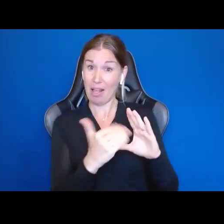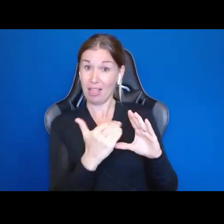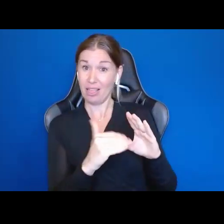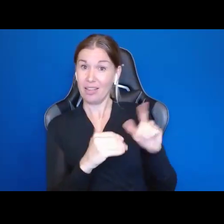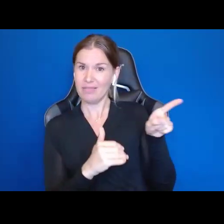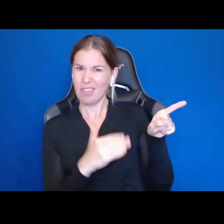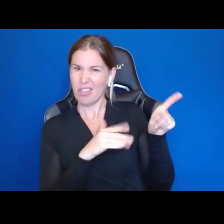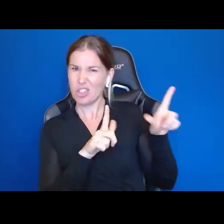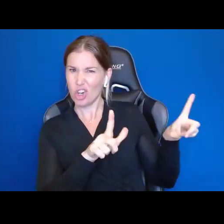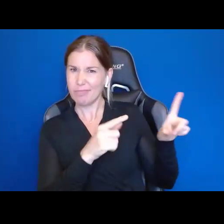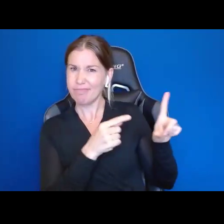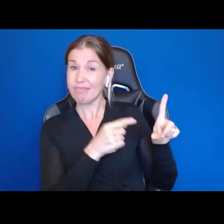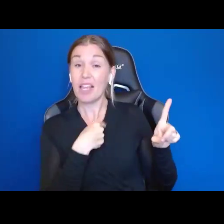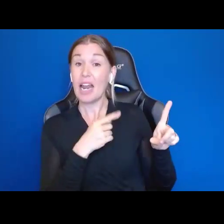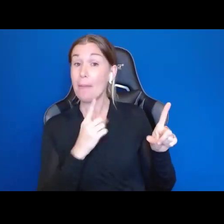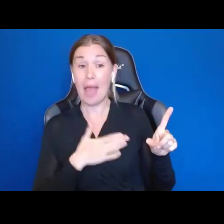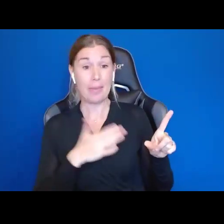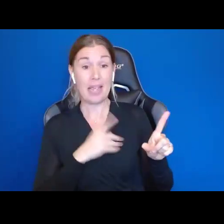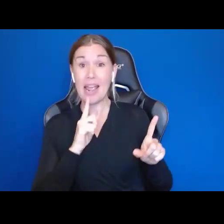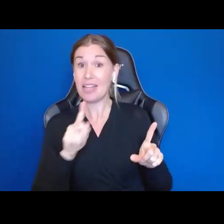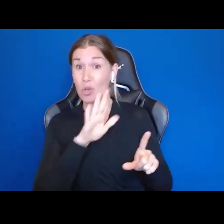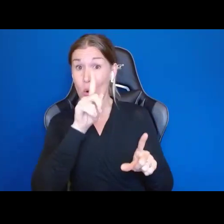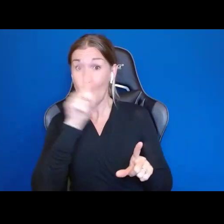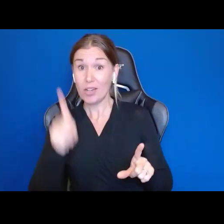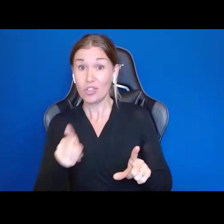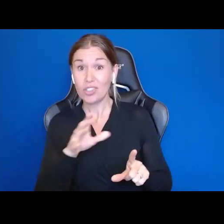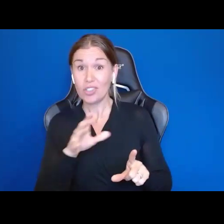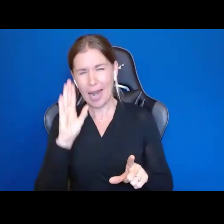And I'm happy to answer any questions, but I also recognize the questions come later.